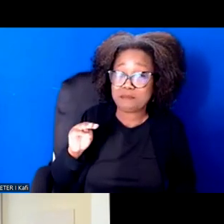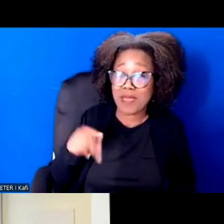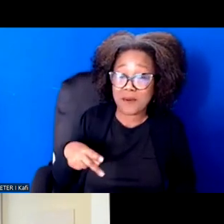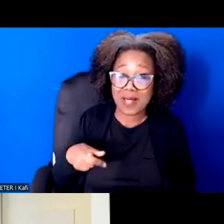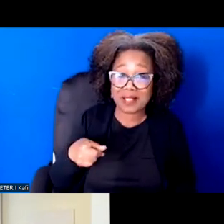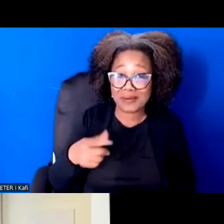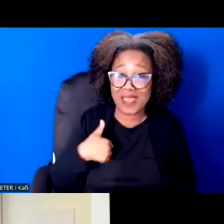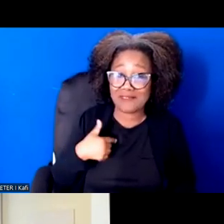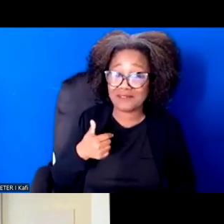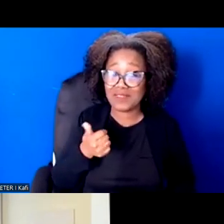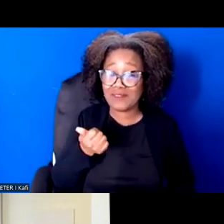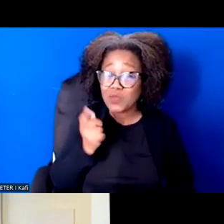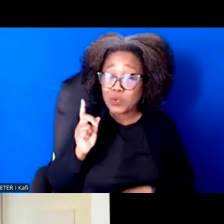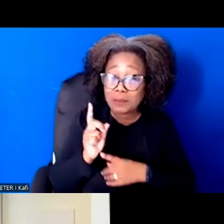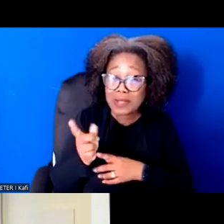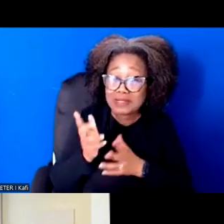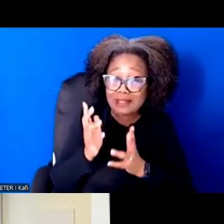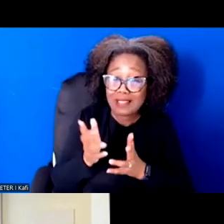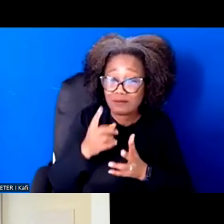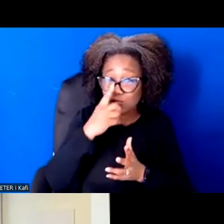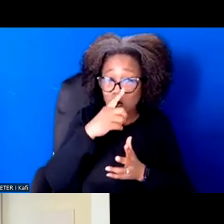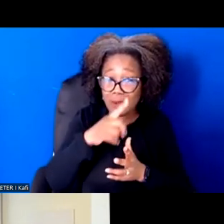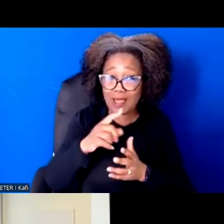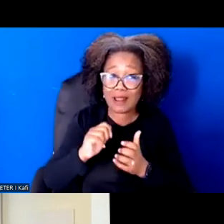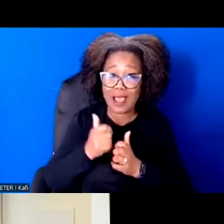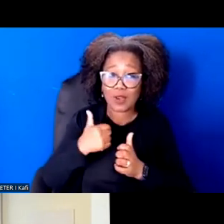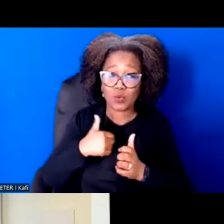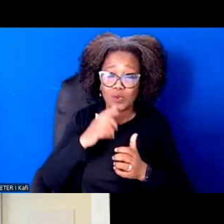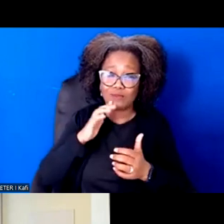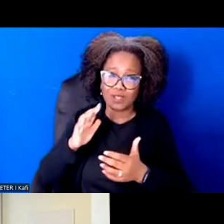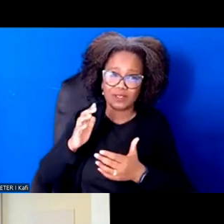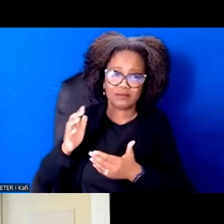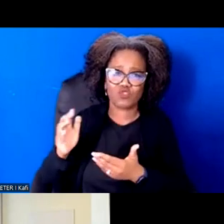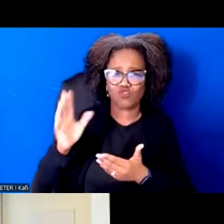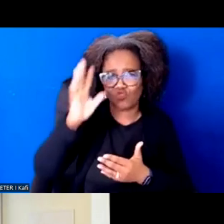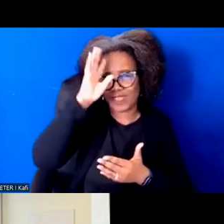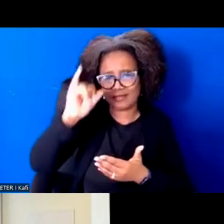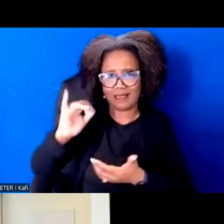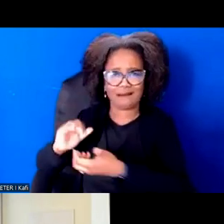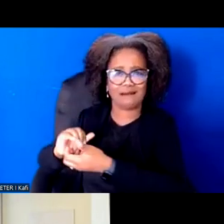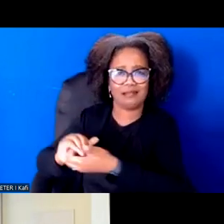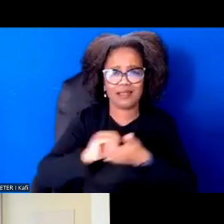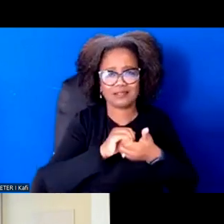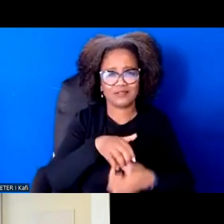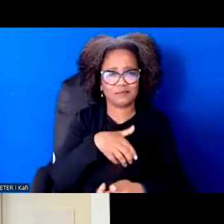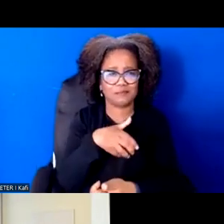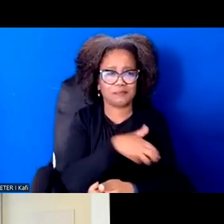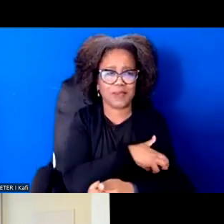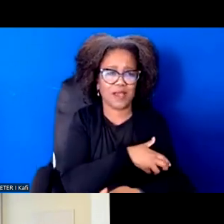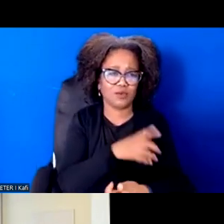start to exercise that as a way to really develop that kind of sense of belonging as well.